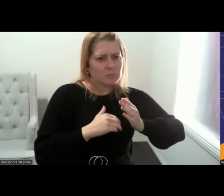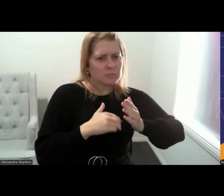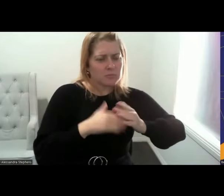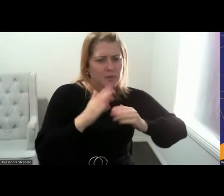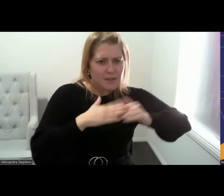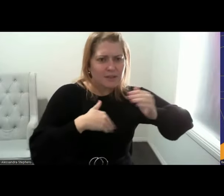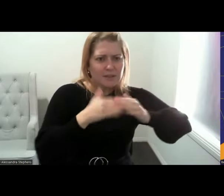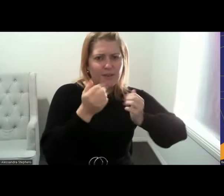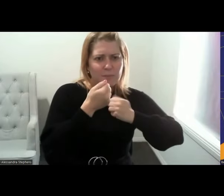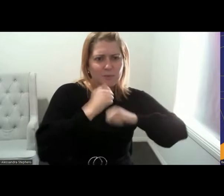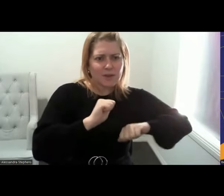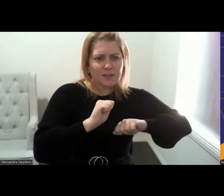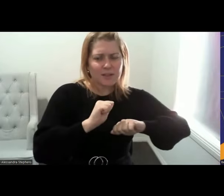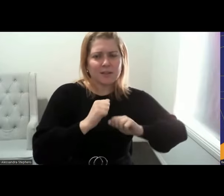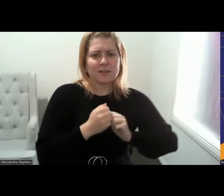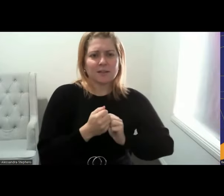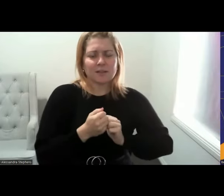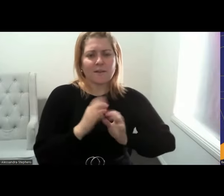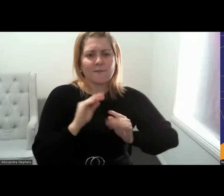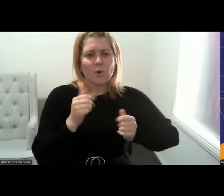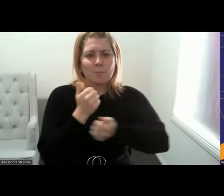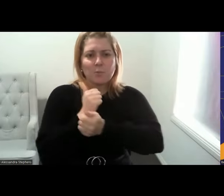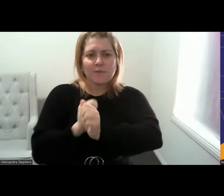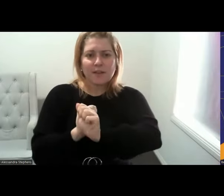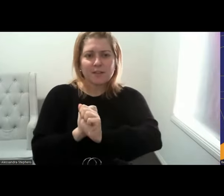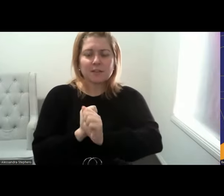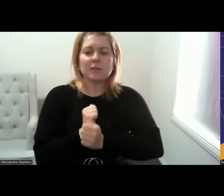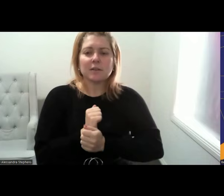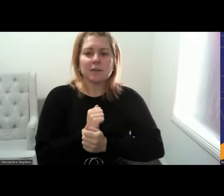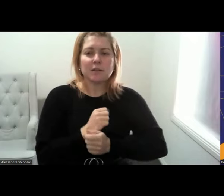Just to let everyone know that if you do have any questions to, to ask.